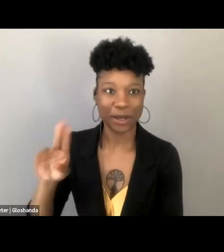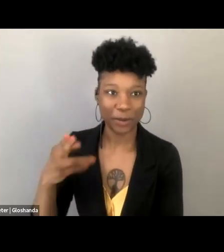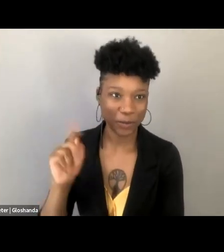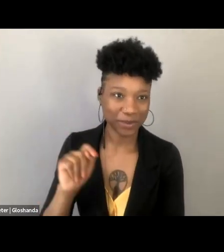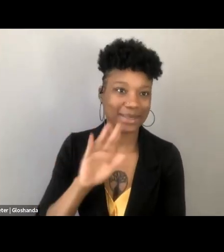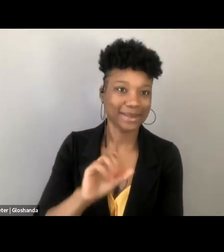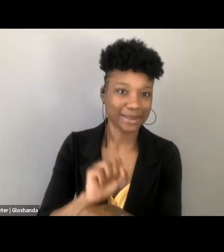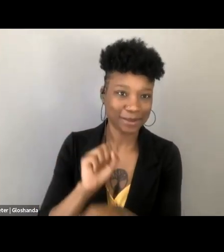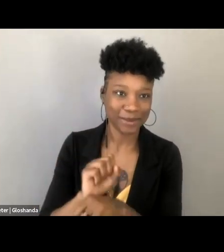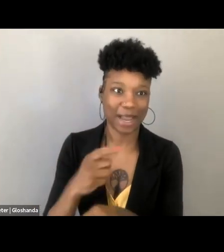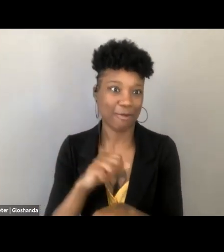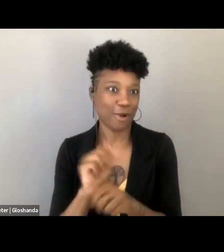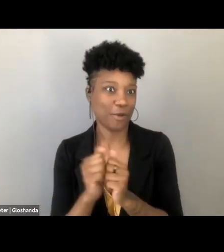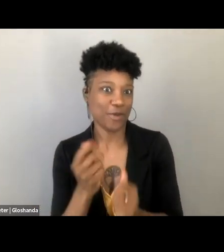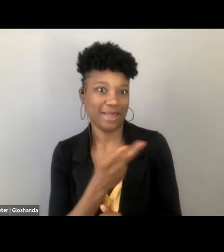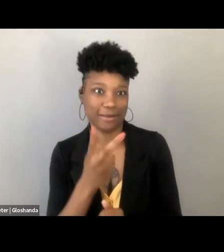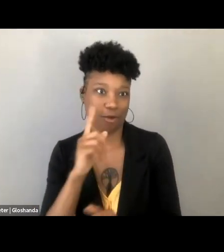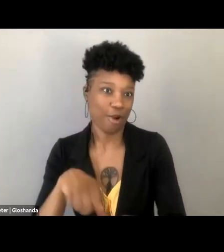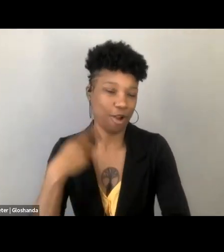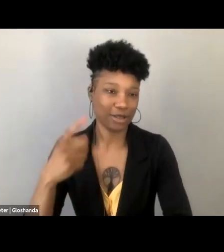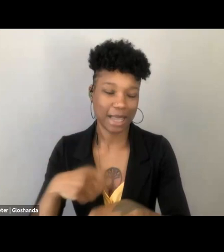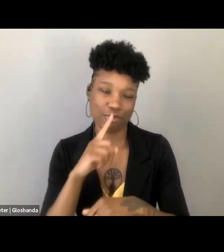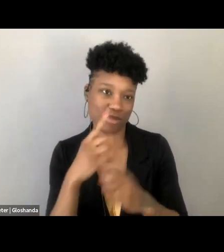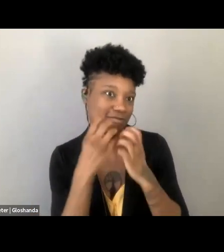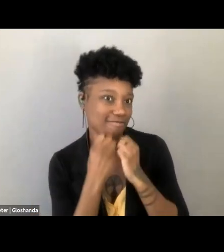So let me begin by offering a guiding premise.